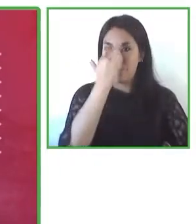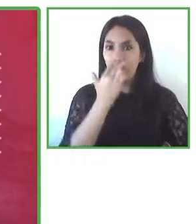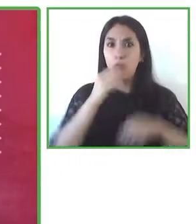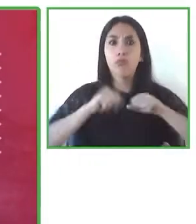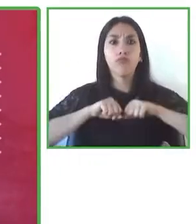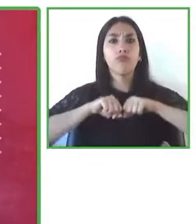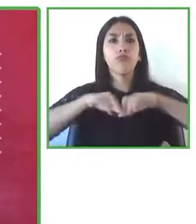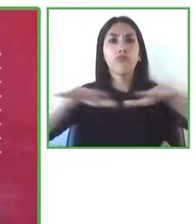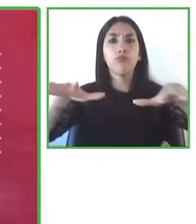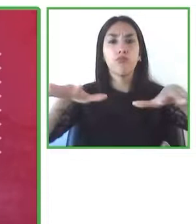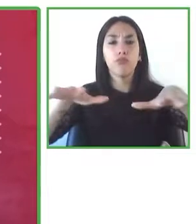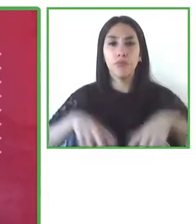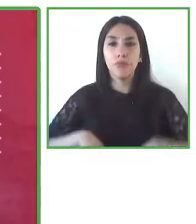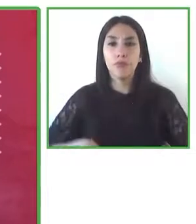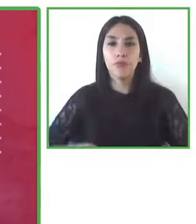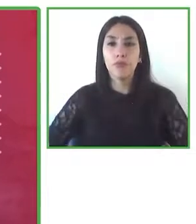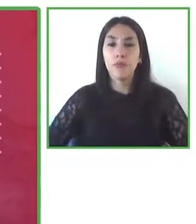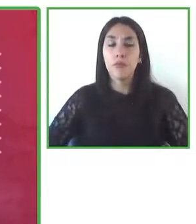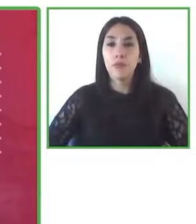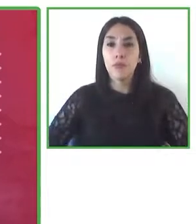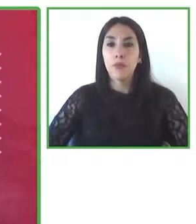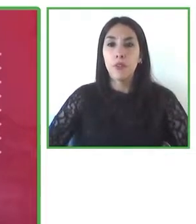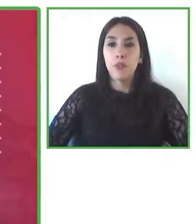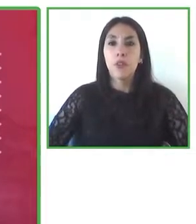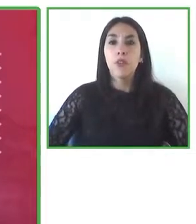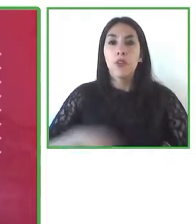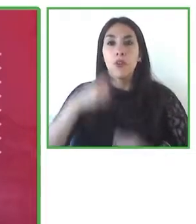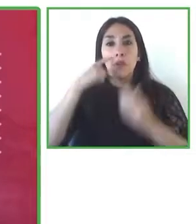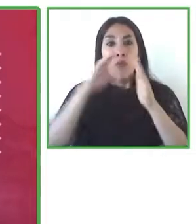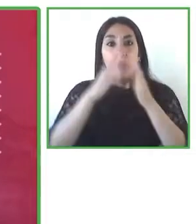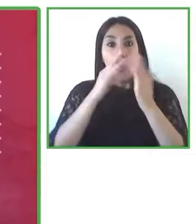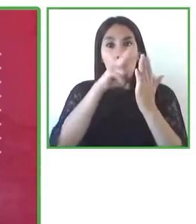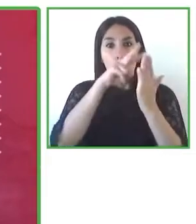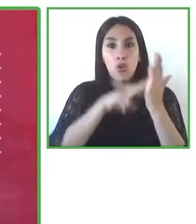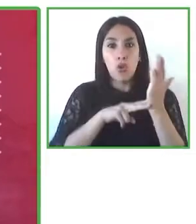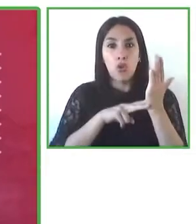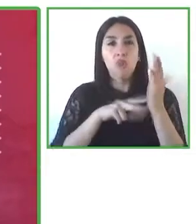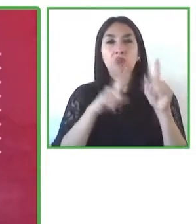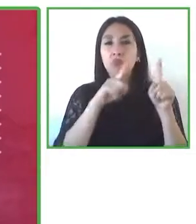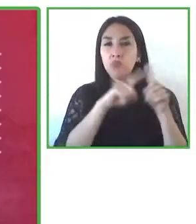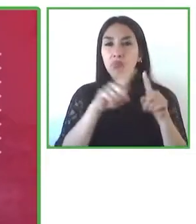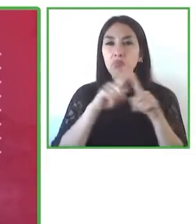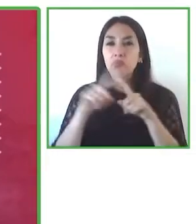than 65,000 titles in our library and so we have the largest library for Spanish-speaking people